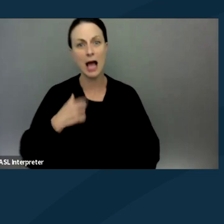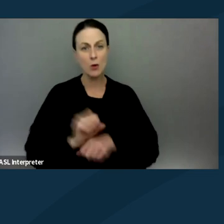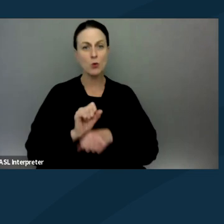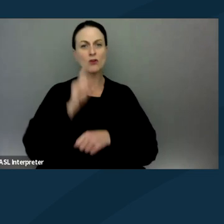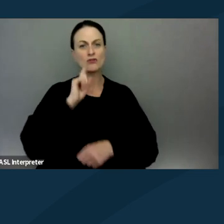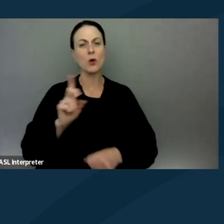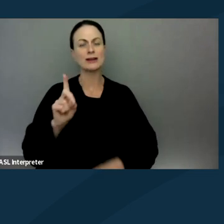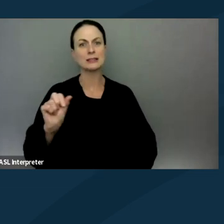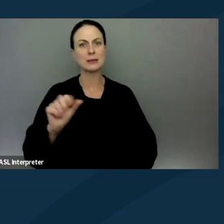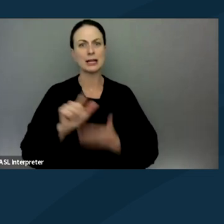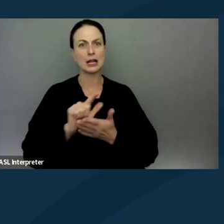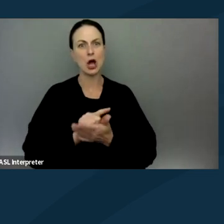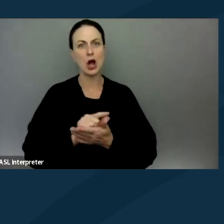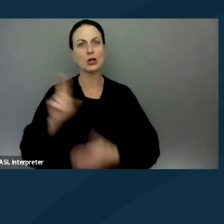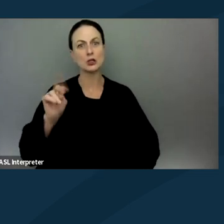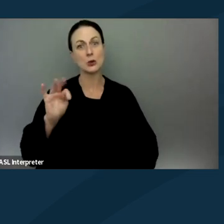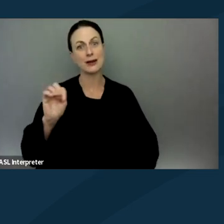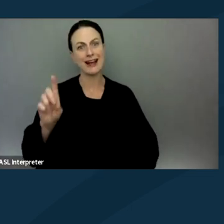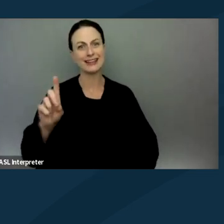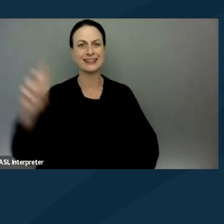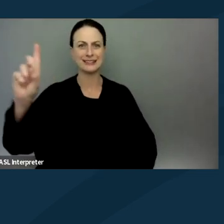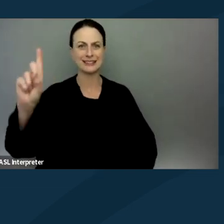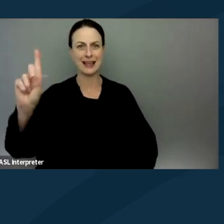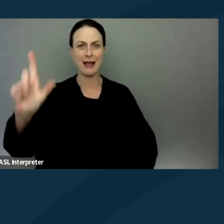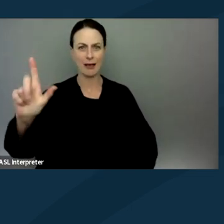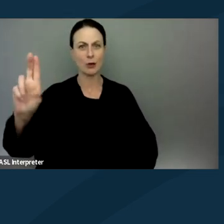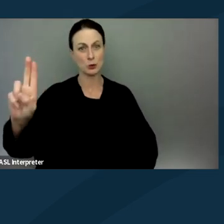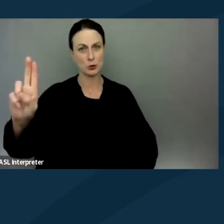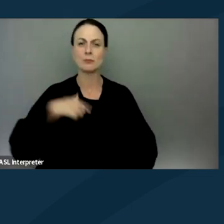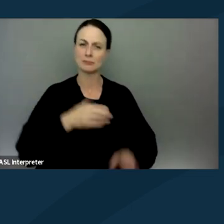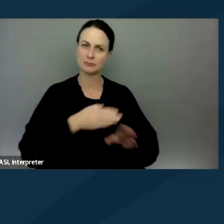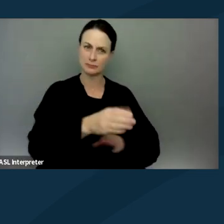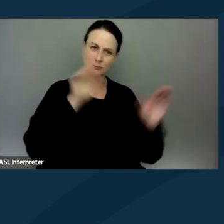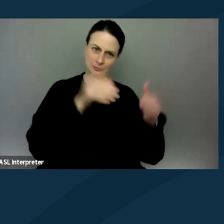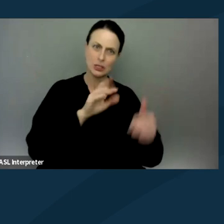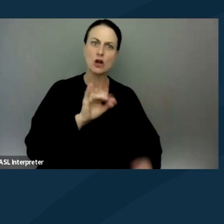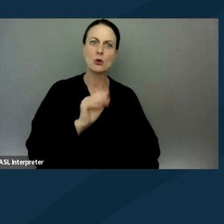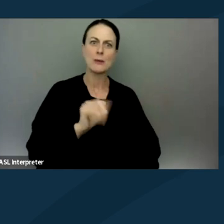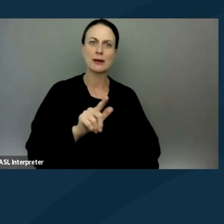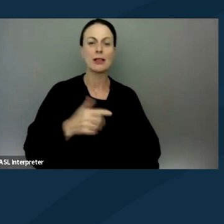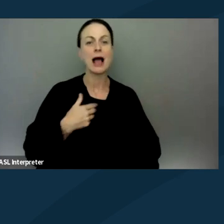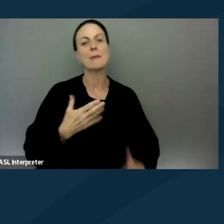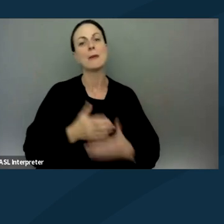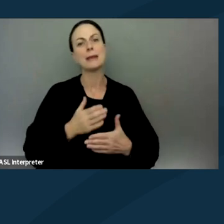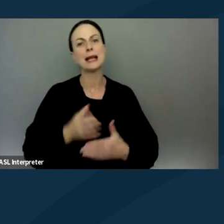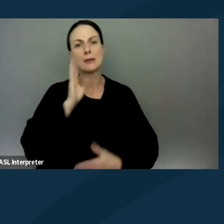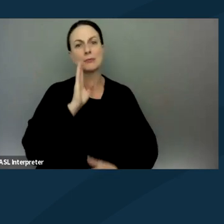I primarily handle our criminal legal sector work. I am a medium brown African-American woman with brown